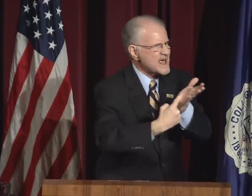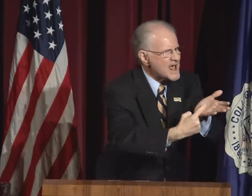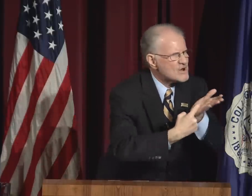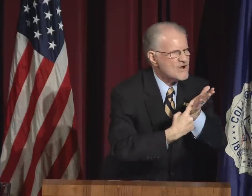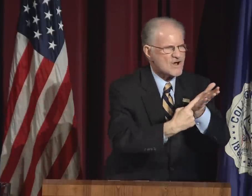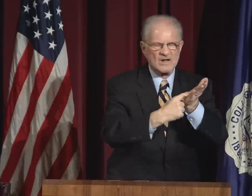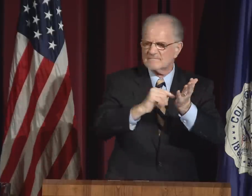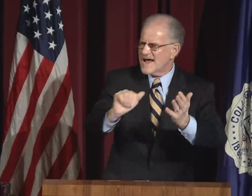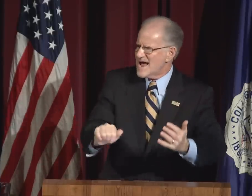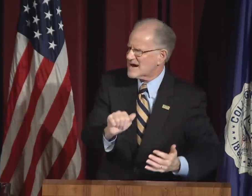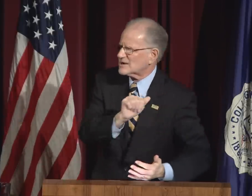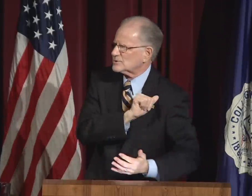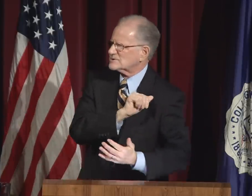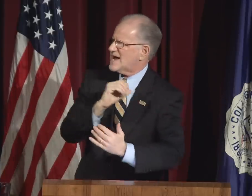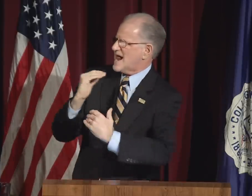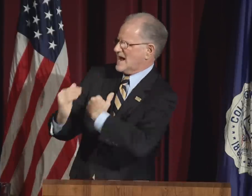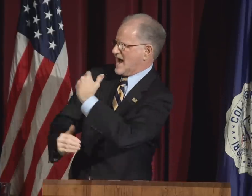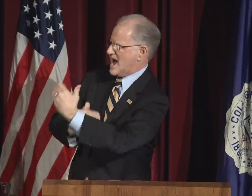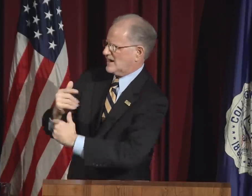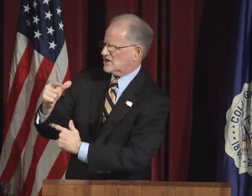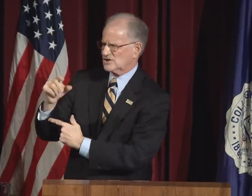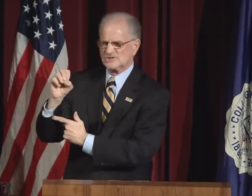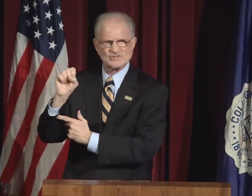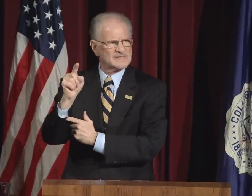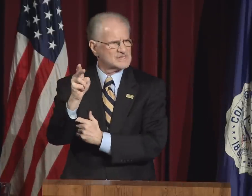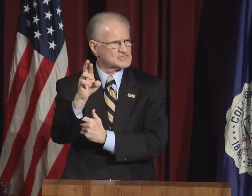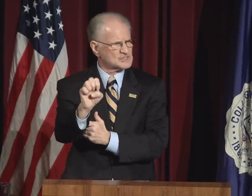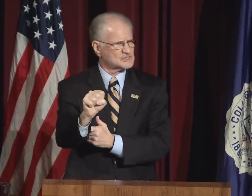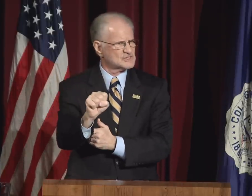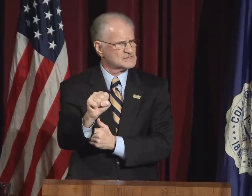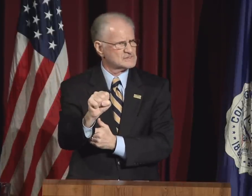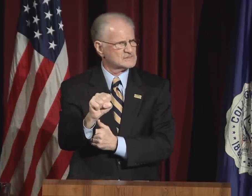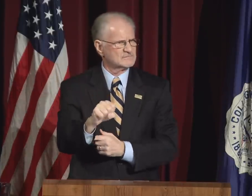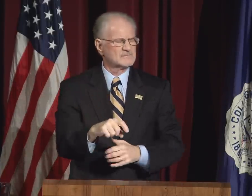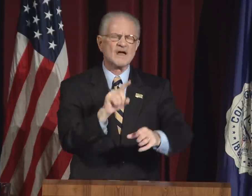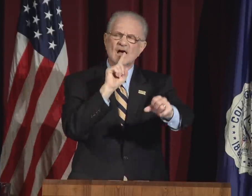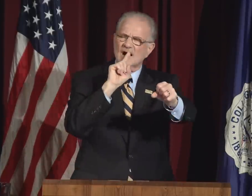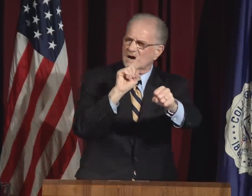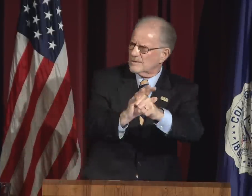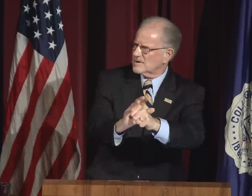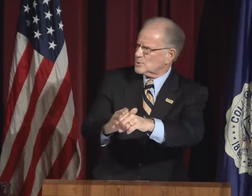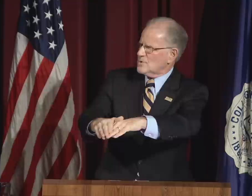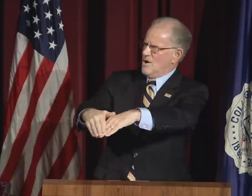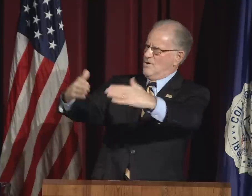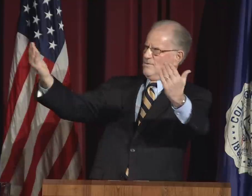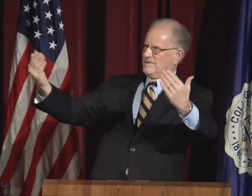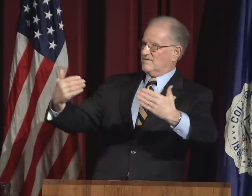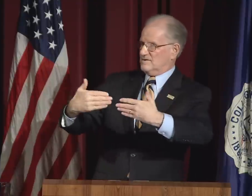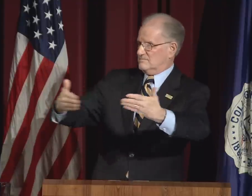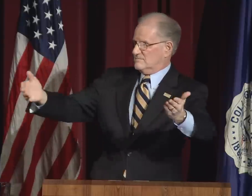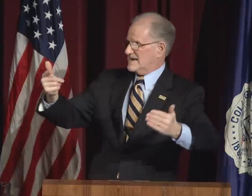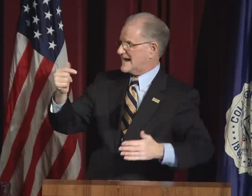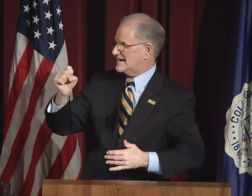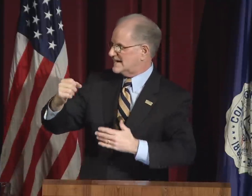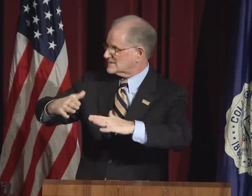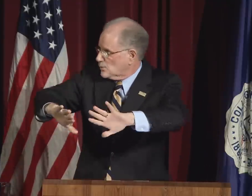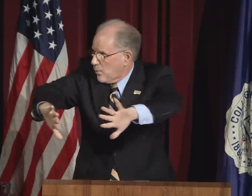Commit to mutually respectful dialogues, attitudes, and kind gestures.